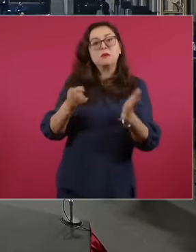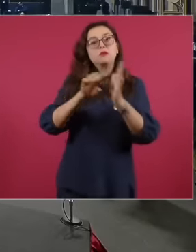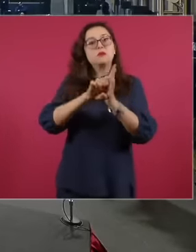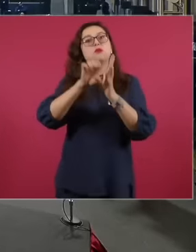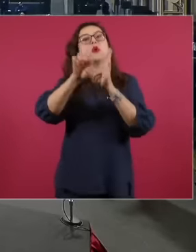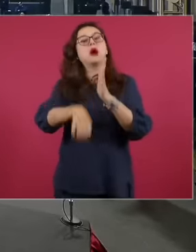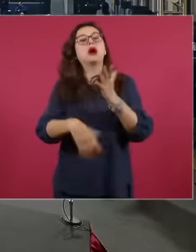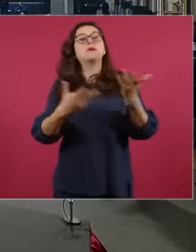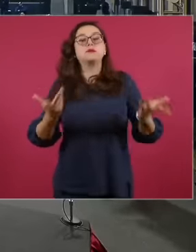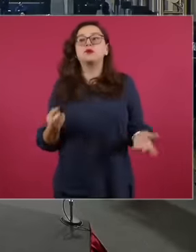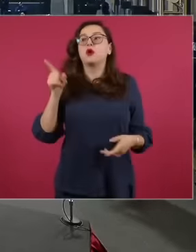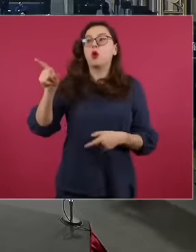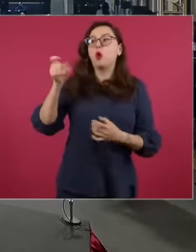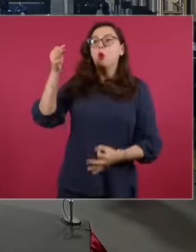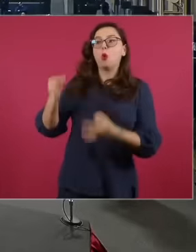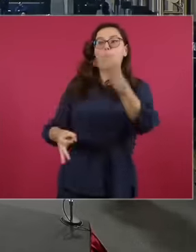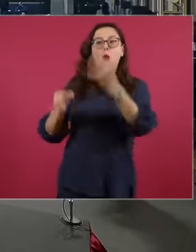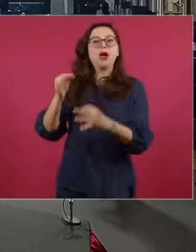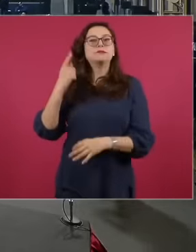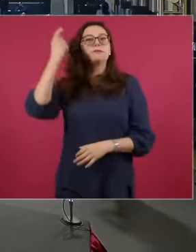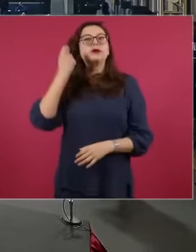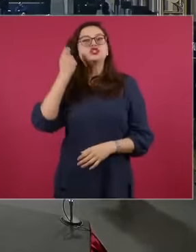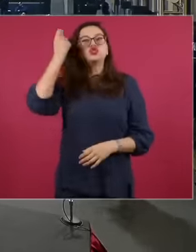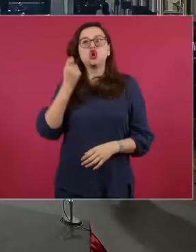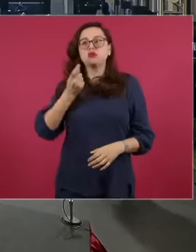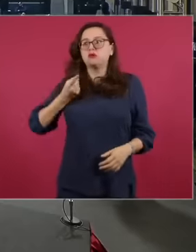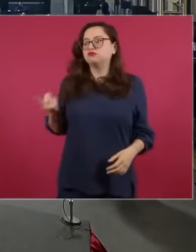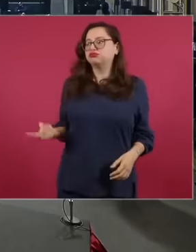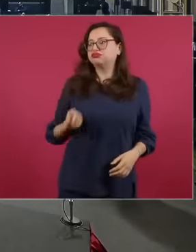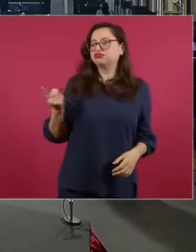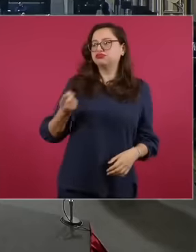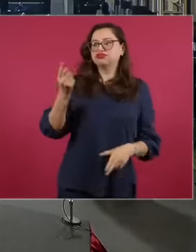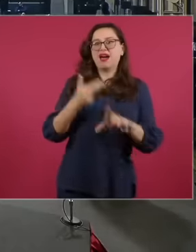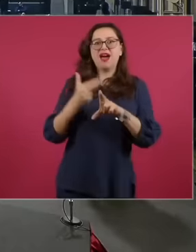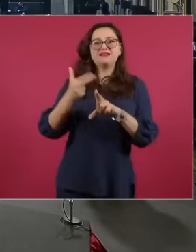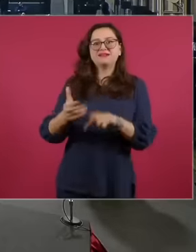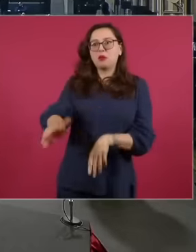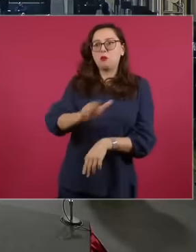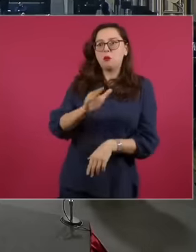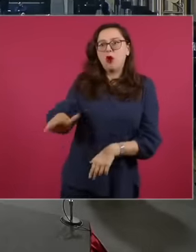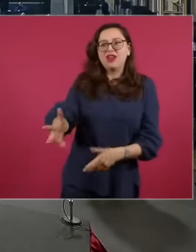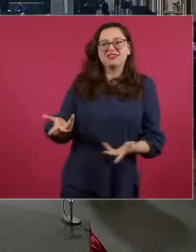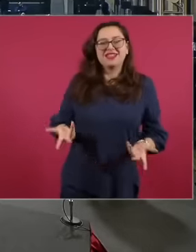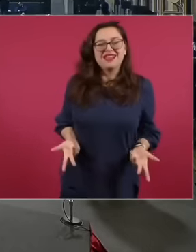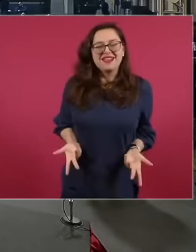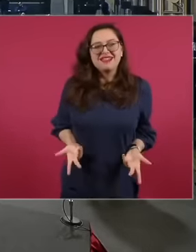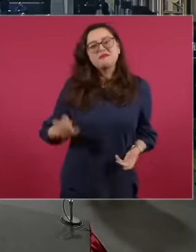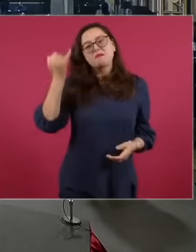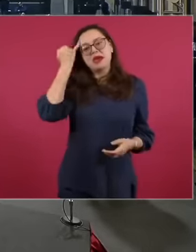on characters who were fundamental for this theft and this looting the case of José Ángel Gurría